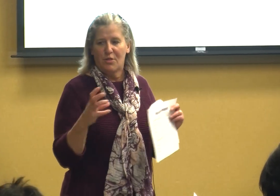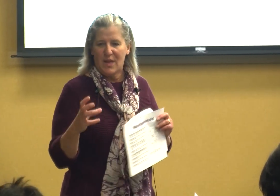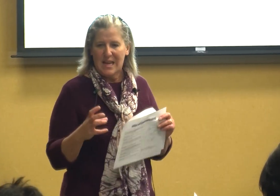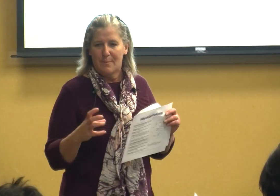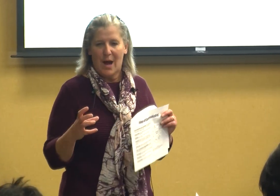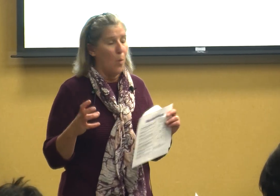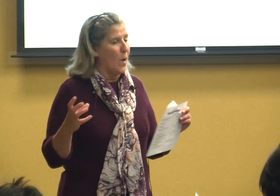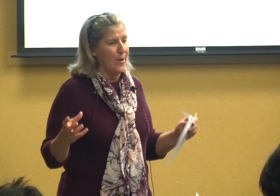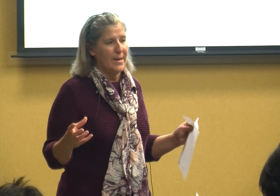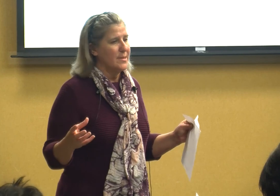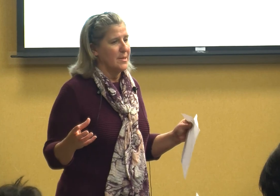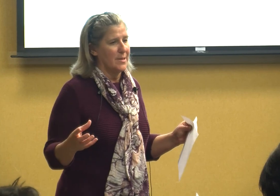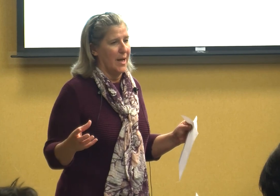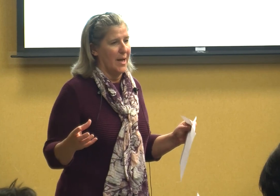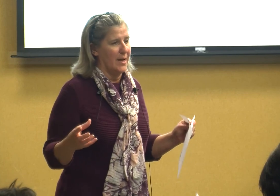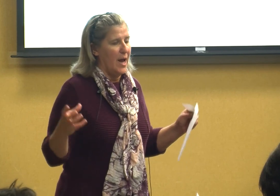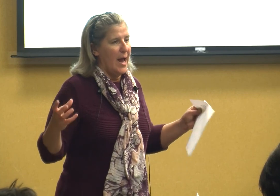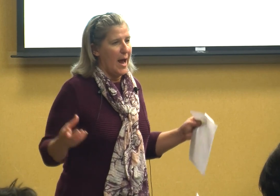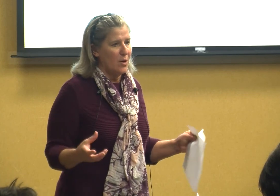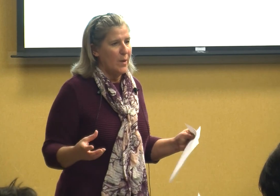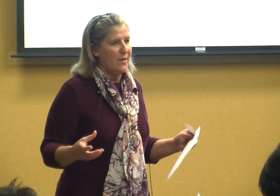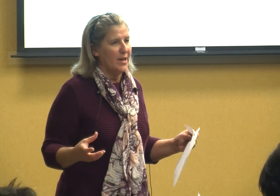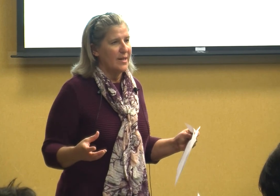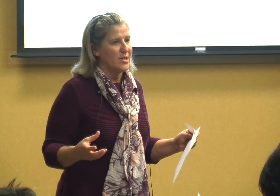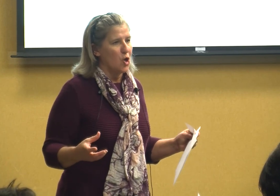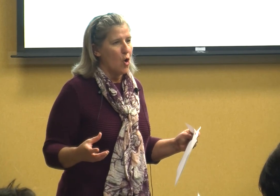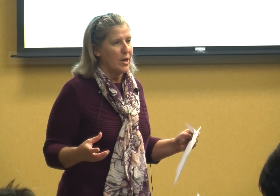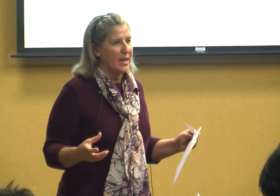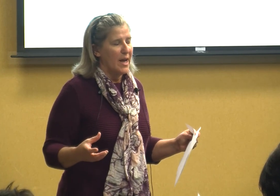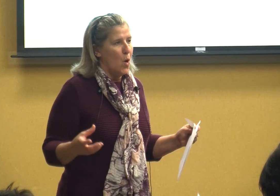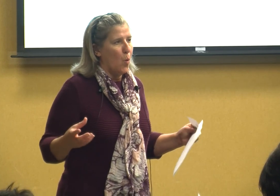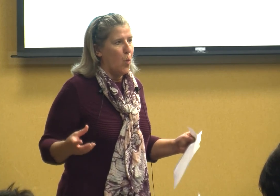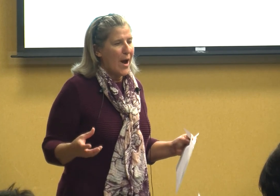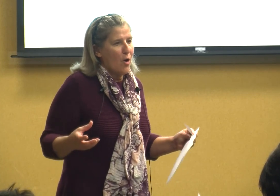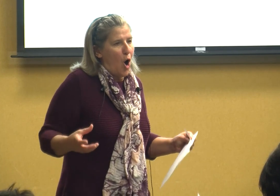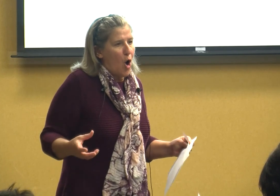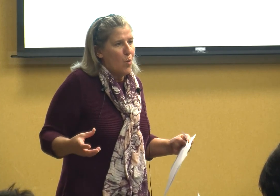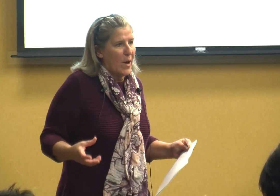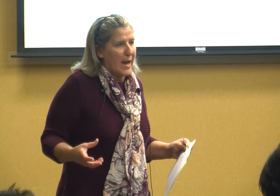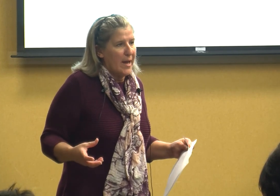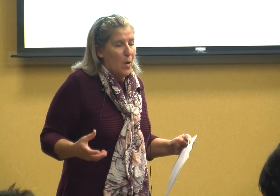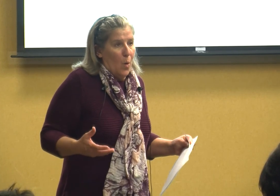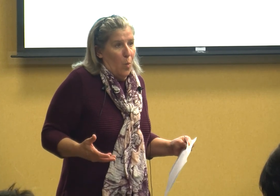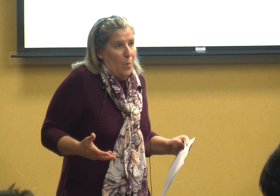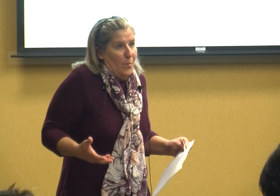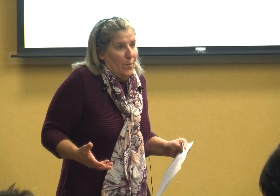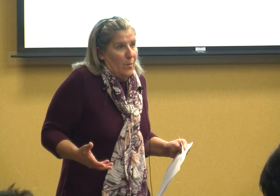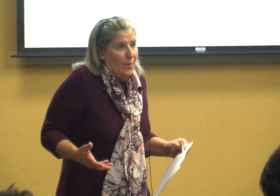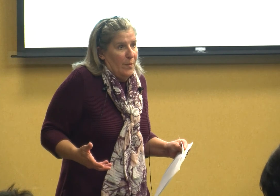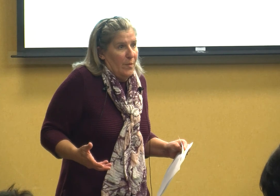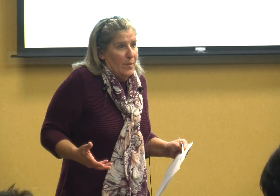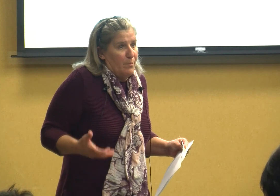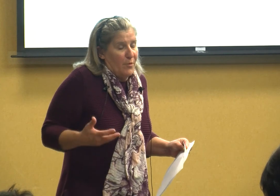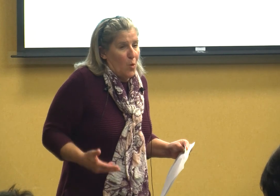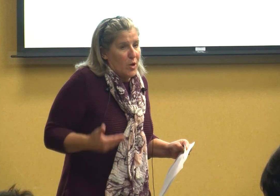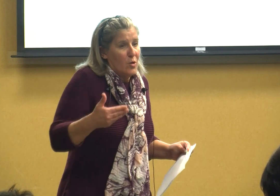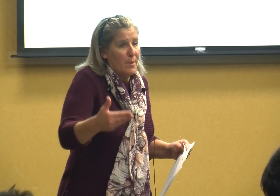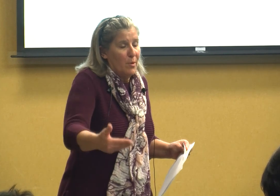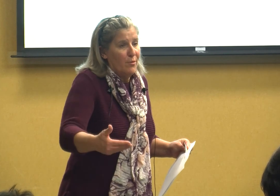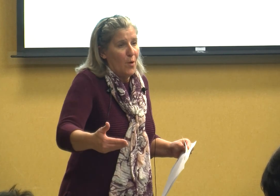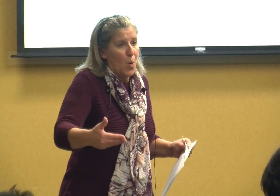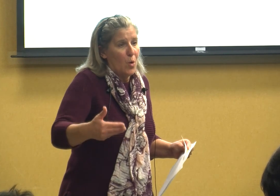think about where is this kid how do we even get started where are we before you can move forward